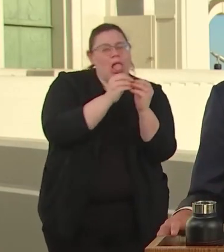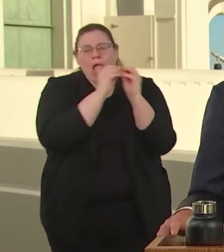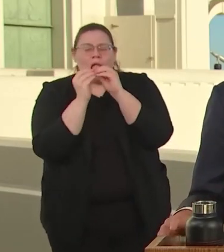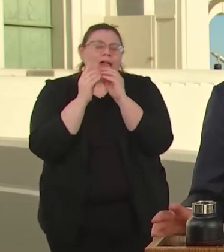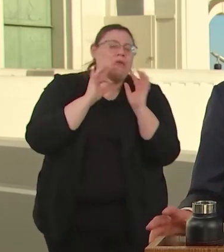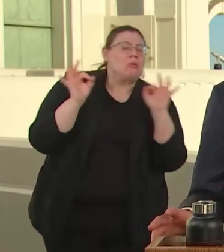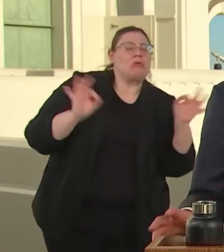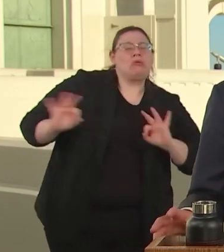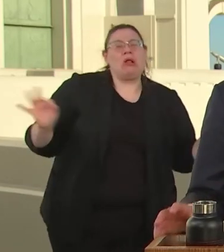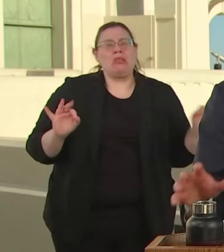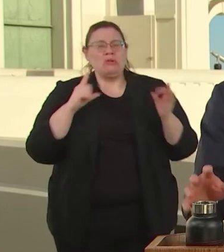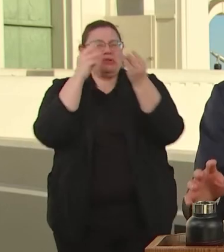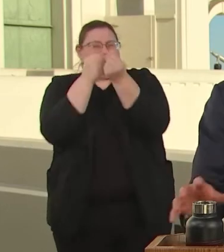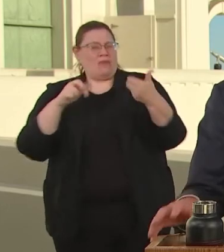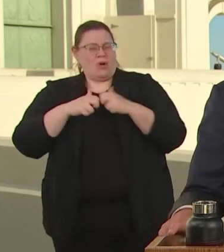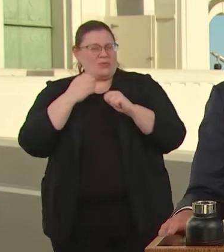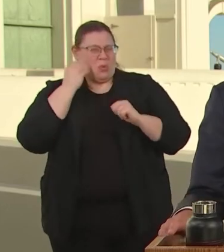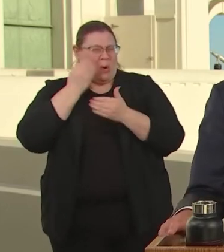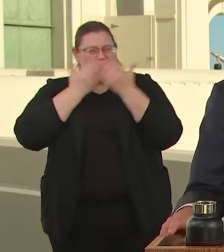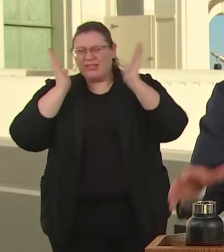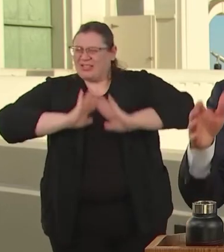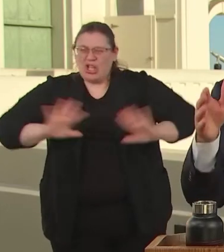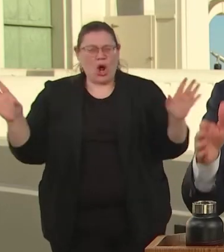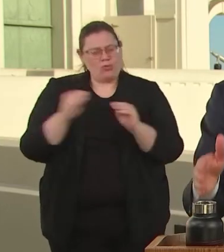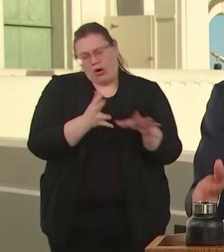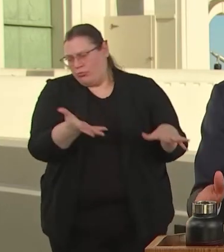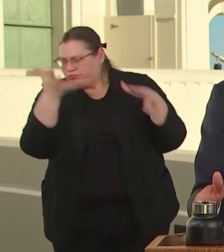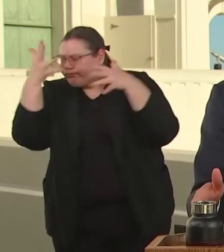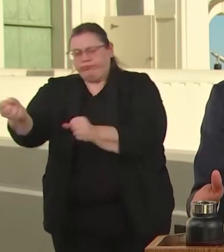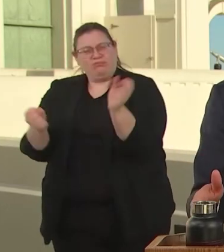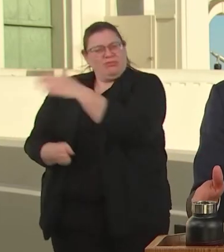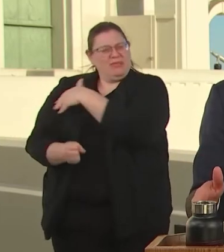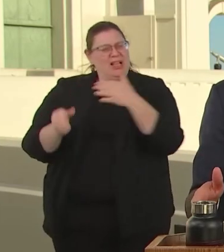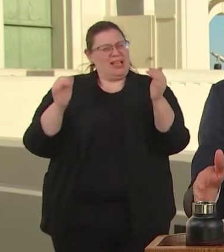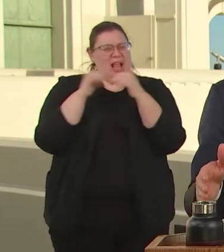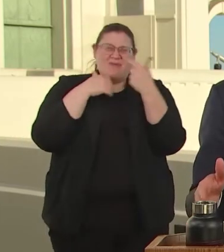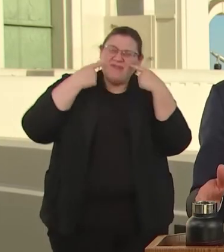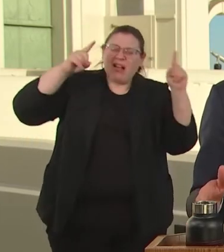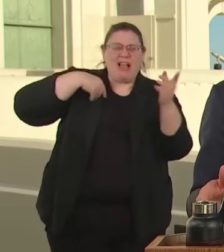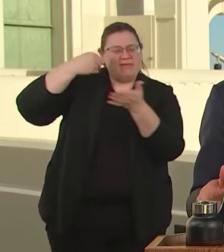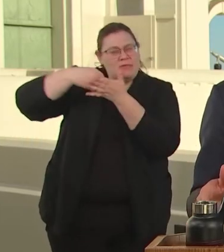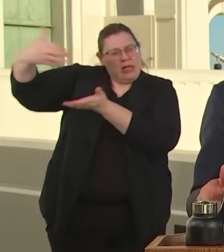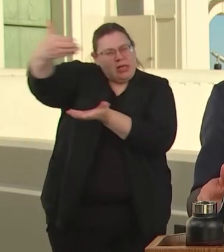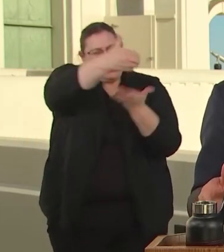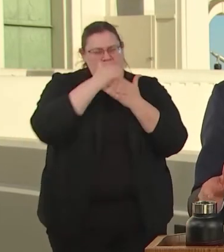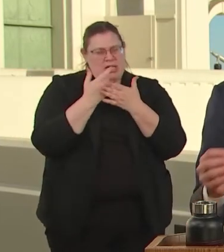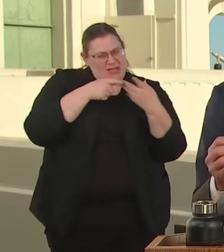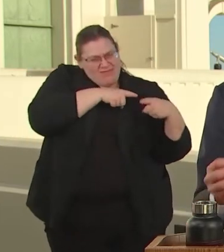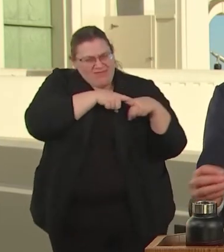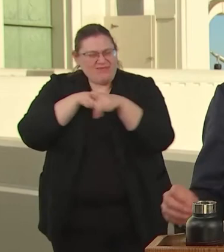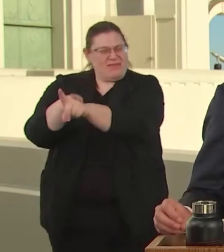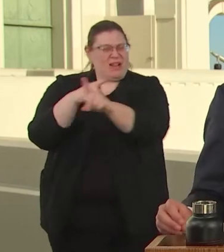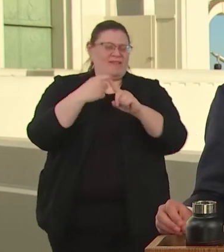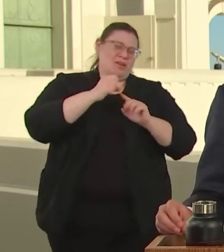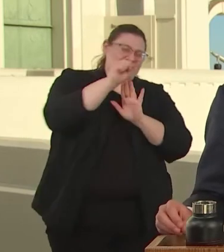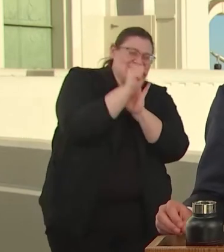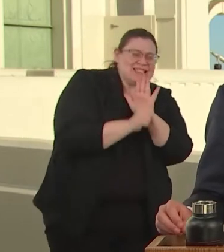WE HAD RESOURCES AND ALIGNMENT FROM LOCAL TO STATE TO LOCAL GOVERNMENTS TO BEGIN MOVING NA NEEDLE.